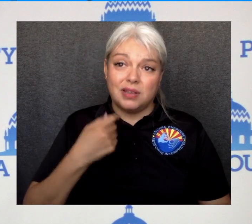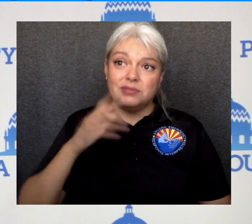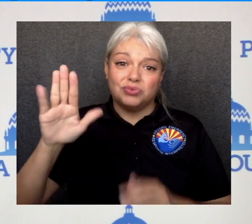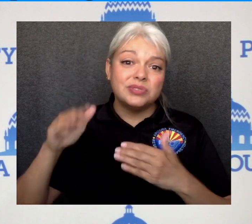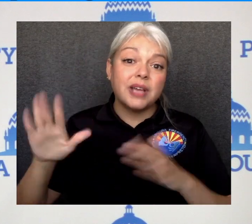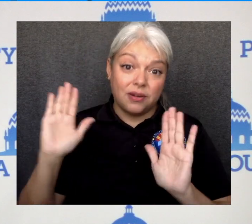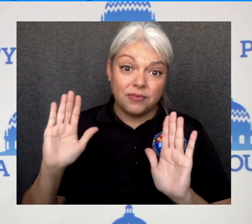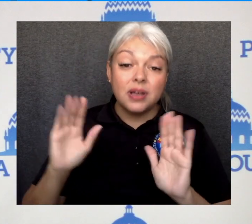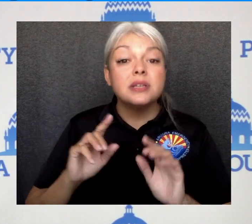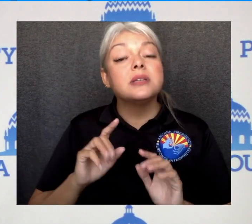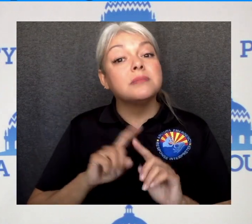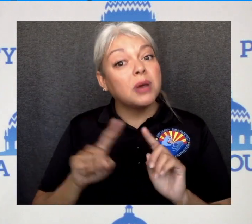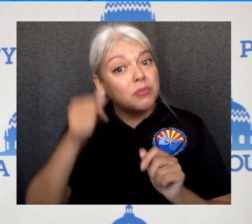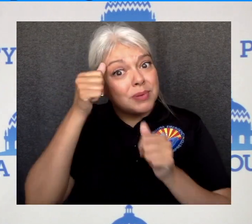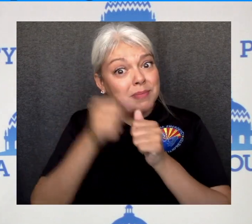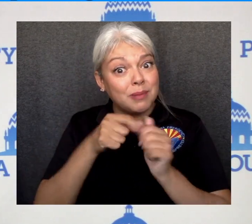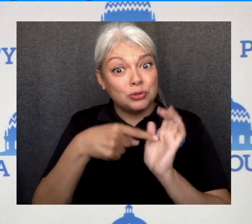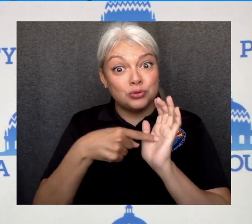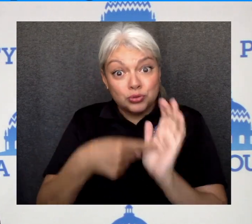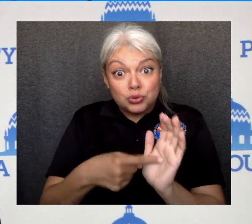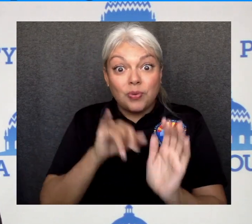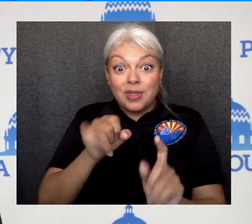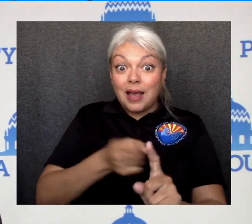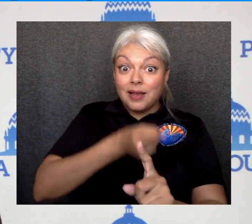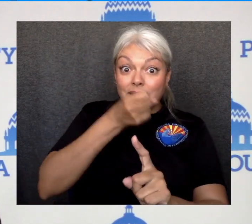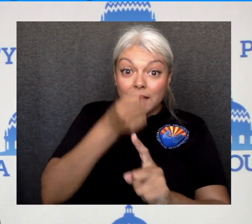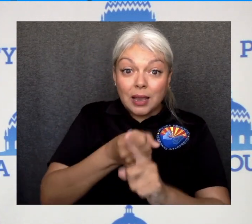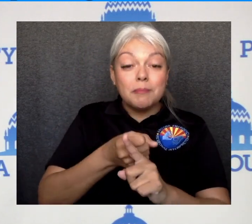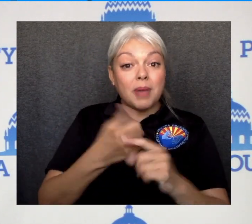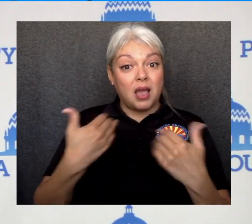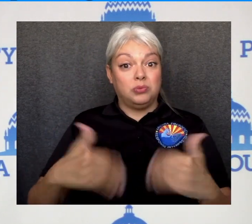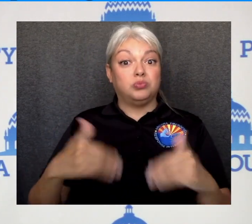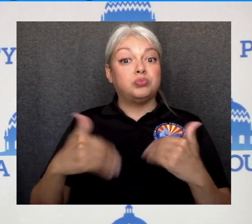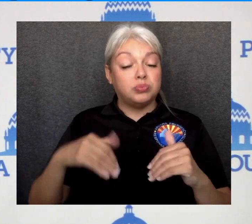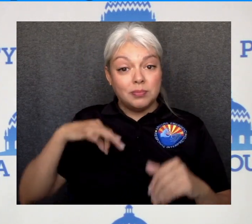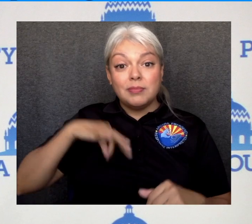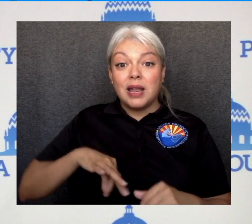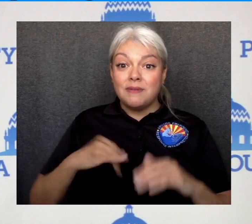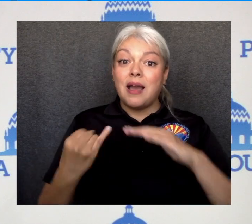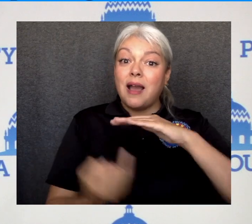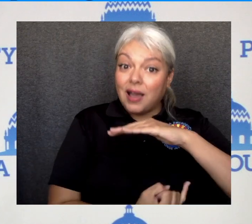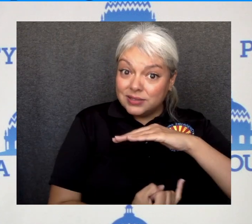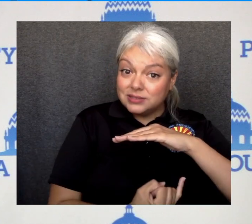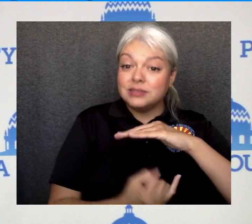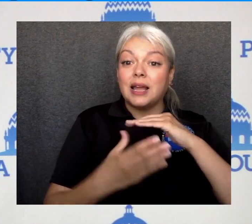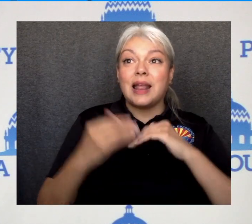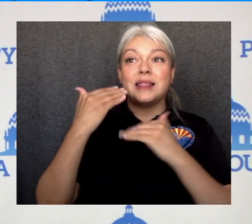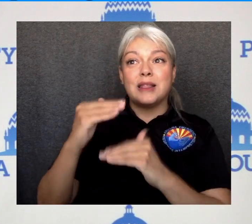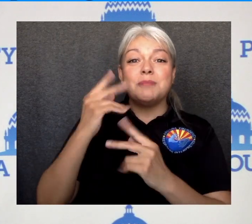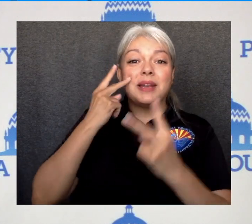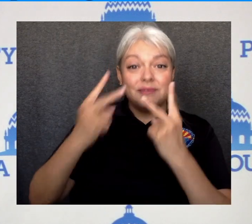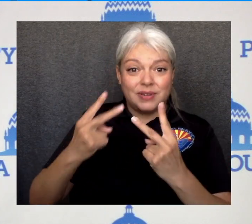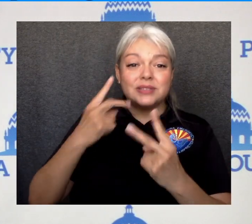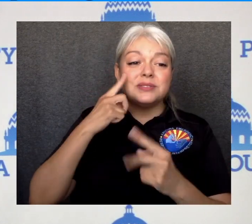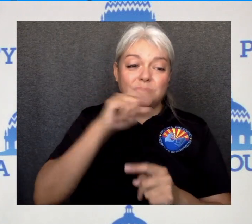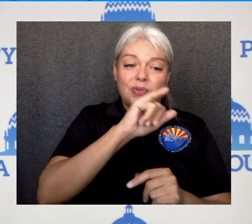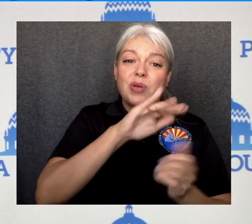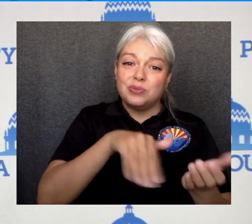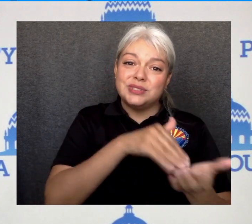However, hopefully this shows you the impact of isolation and limiting visitors on the long-term care centers.